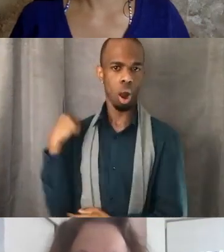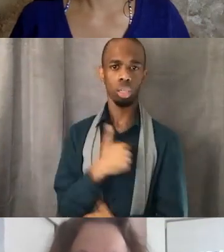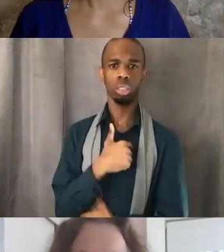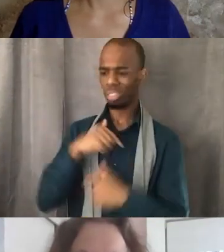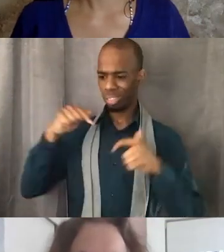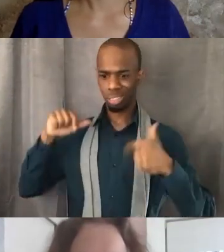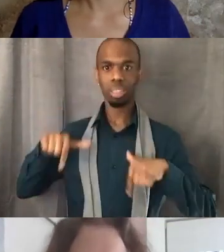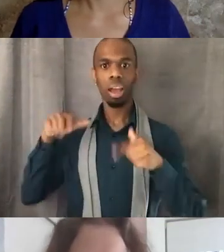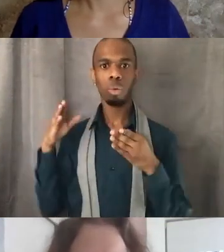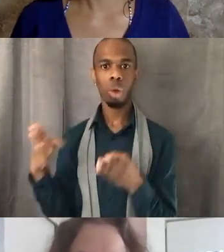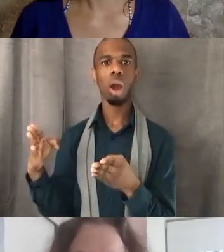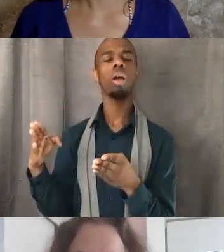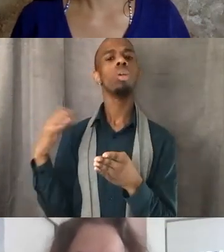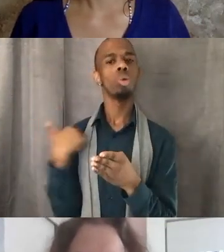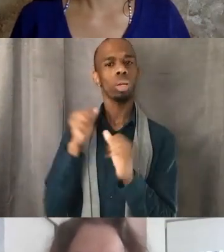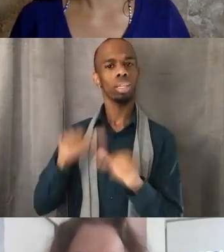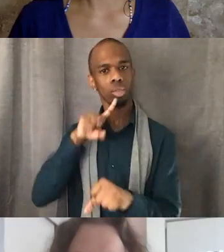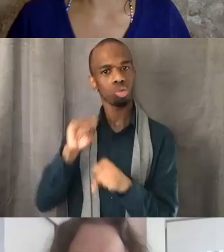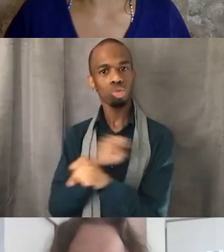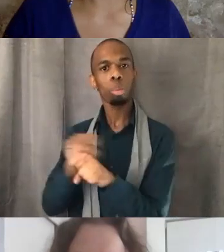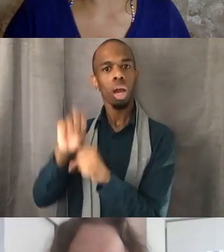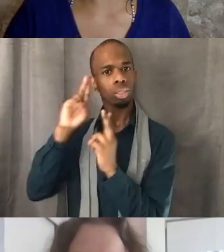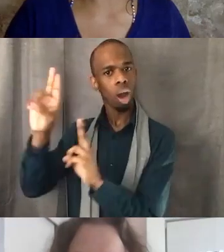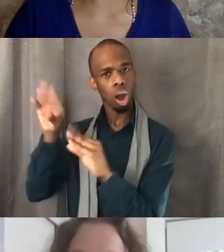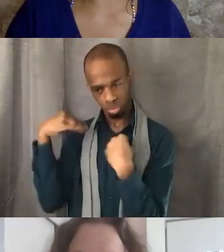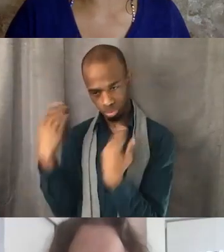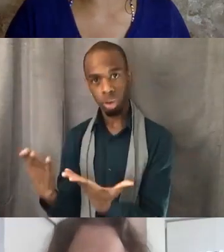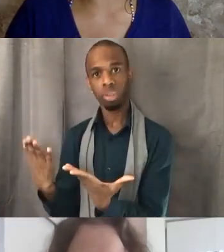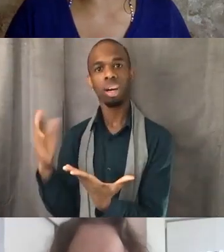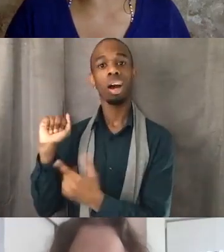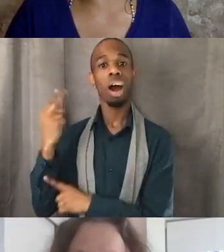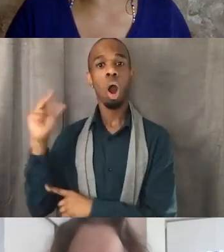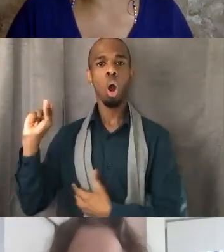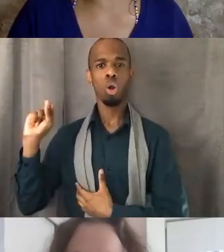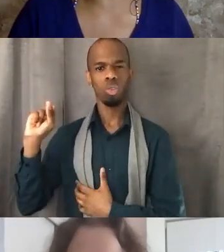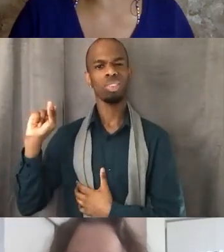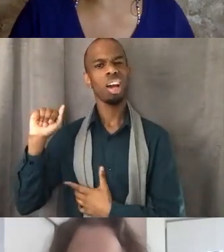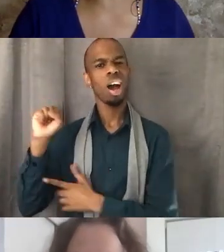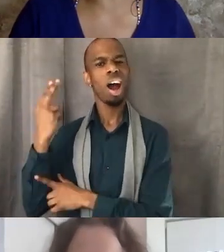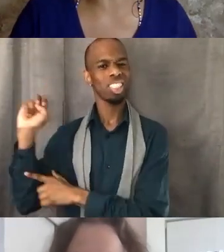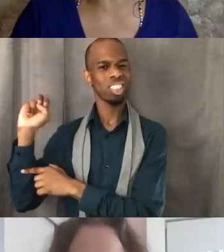AHO! ASHE! AHO! ASHE! Thank you so much, Celia and Stephany